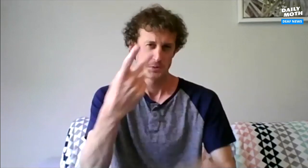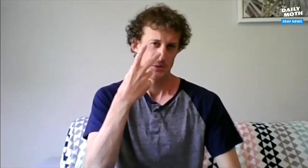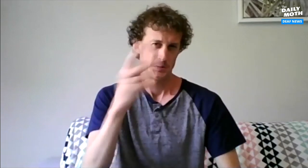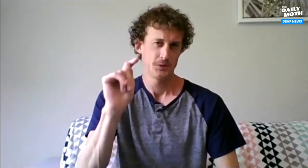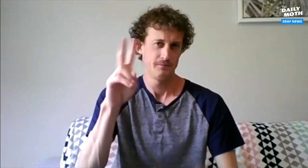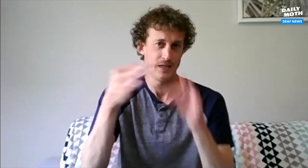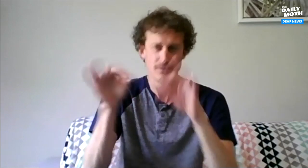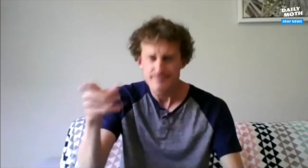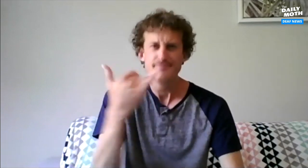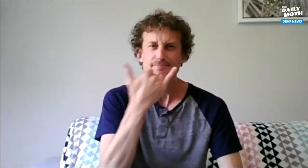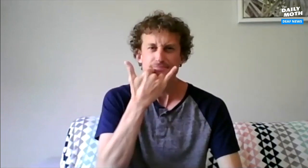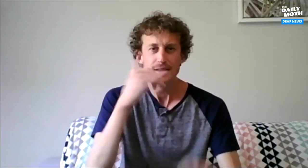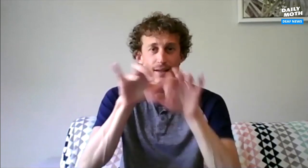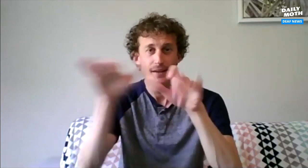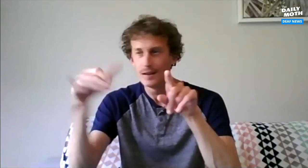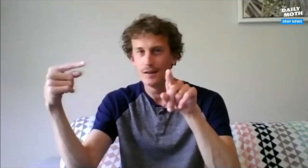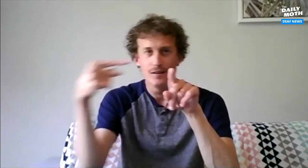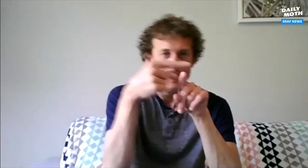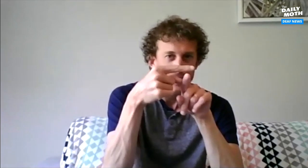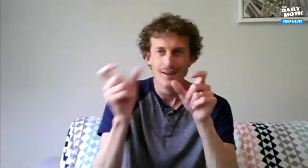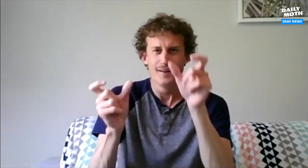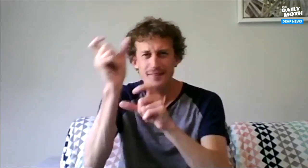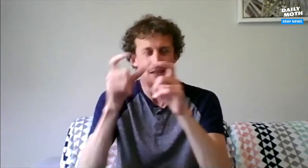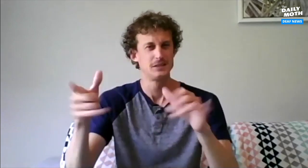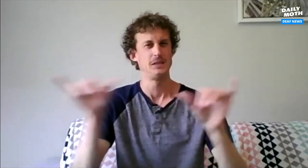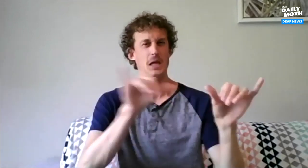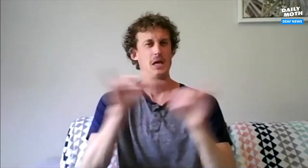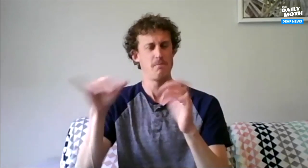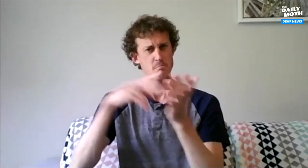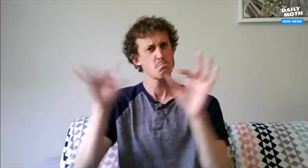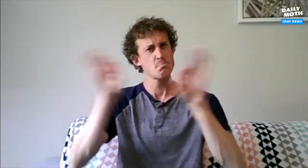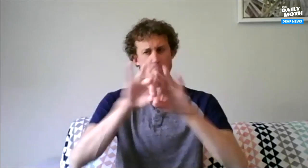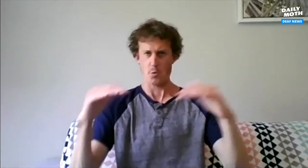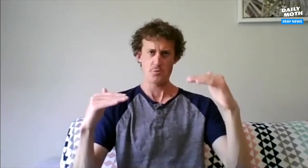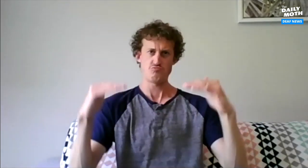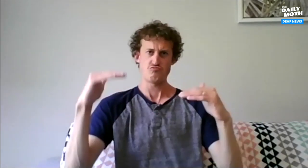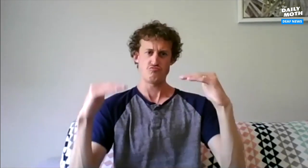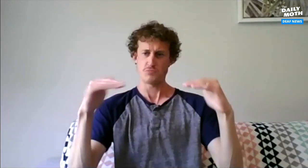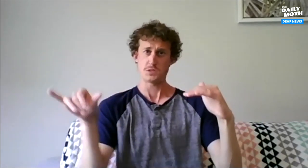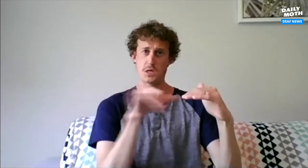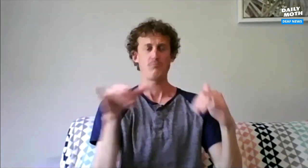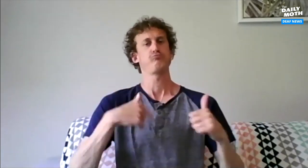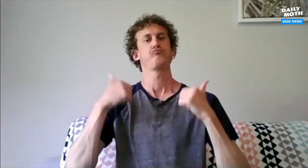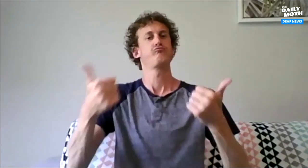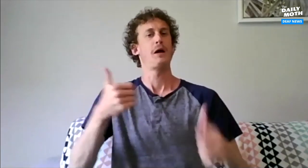You can see these occasional captioning mistakes. You can see the backspacing and correcting themselves. It's the same idea and it's important to have the right balance. If you can get the same results from the AI,